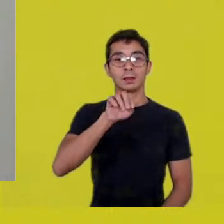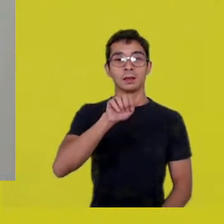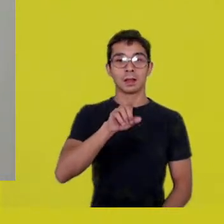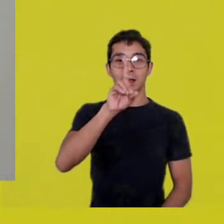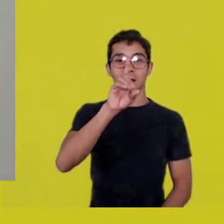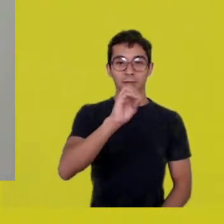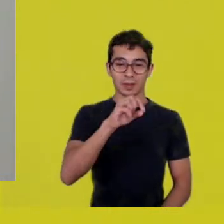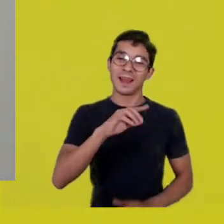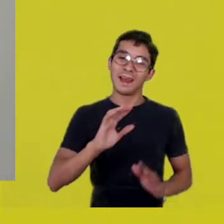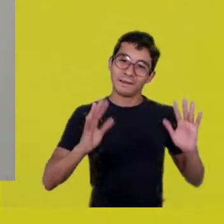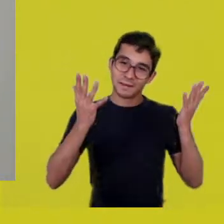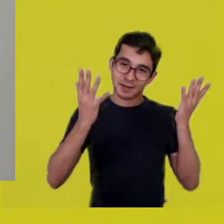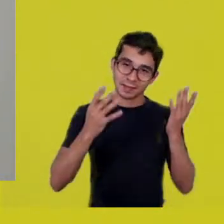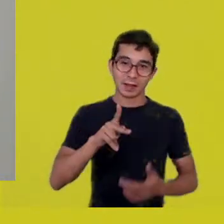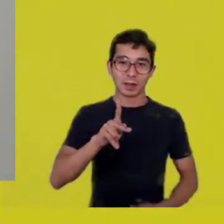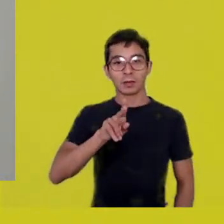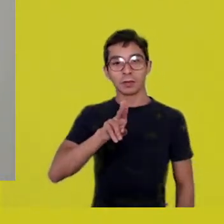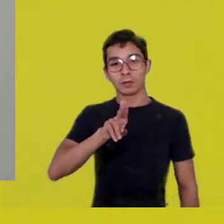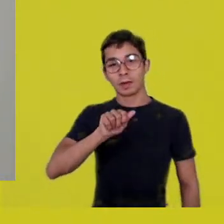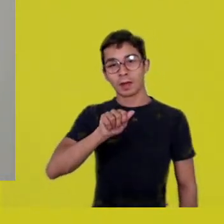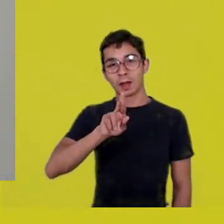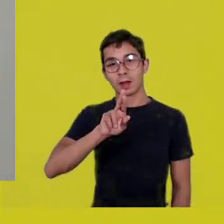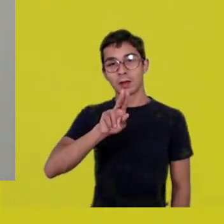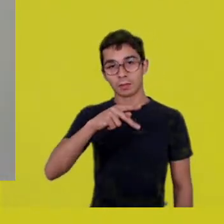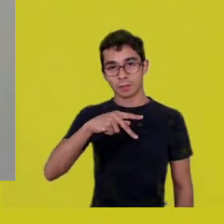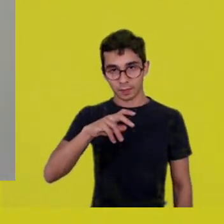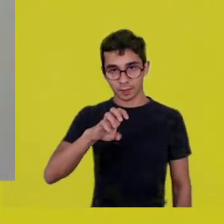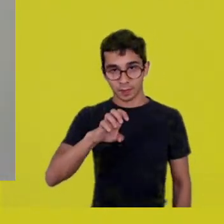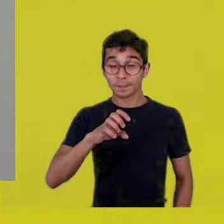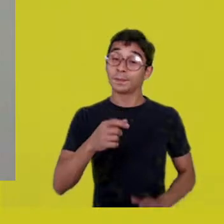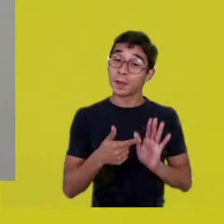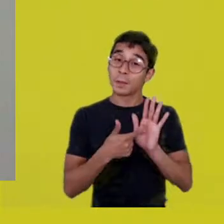This enchantment of life, which sprouts from the Earth,